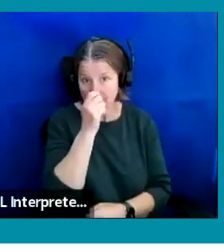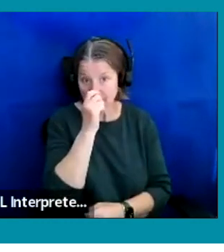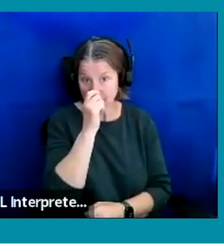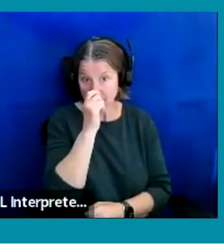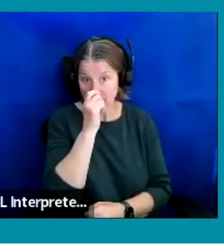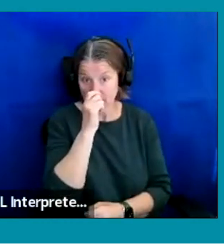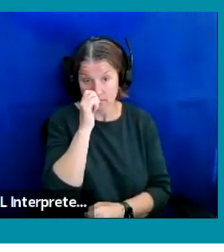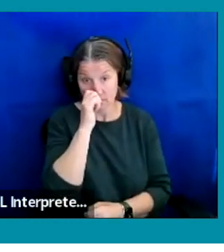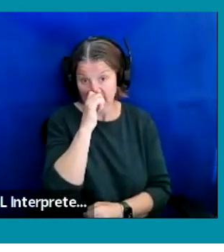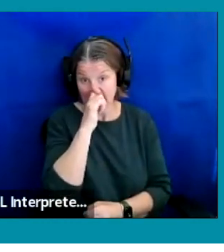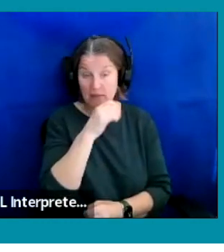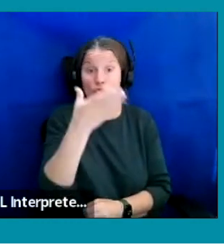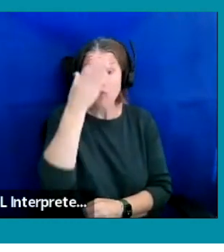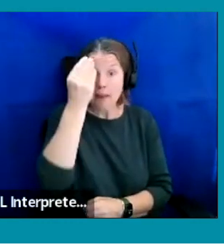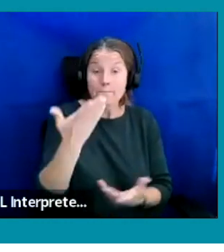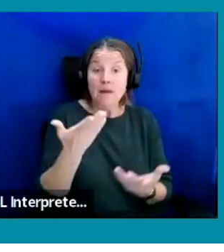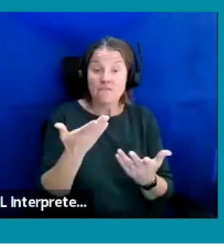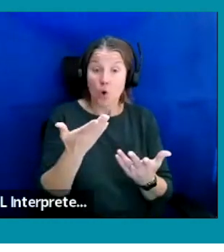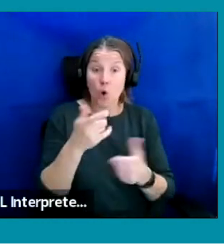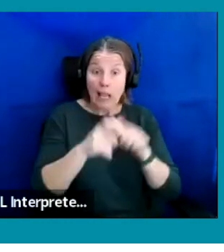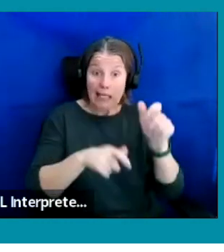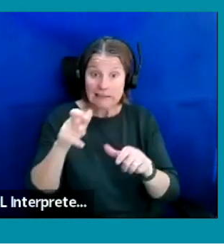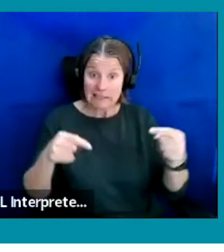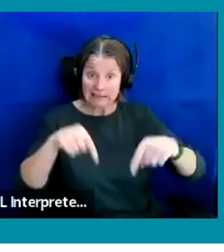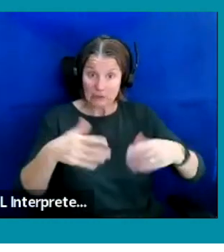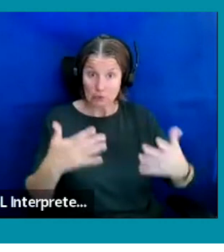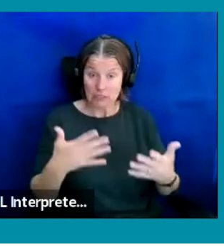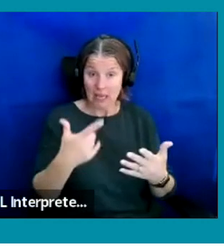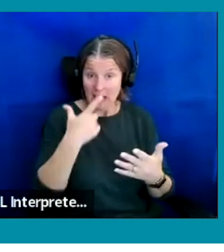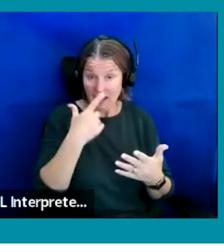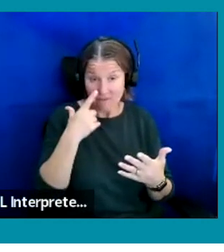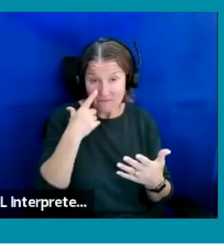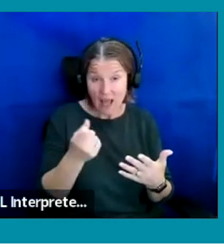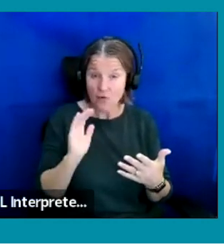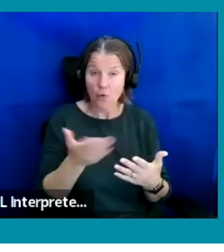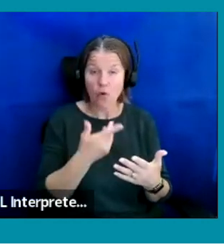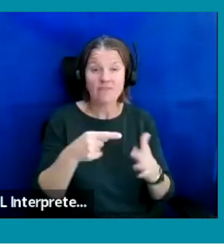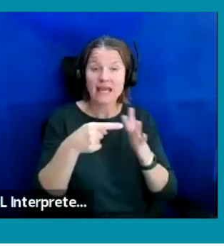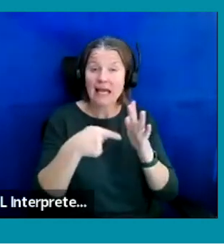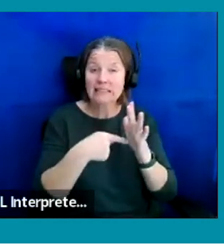today as well. You can also find all of the ITV jobs and different entertainment jobs as well on the